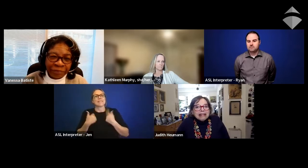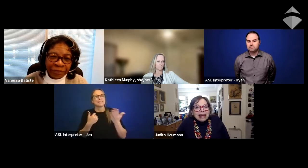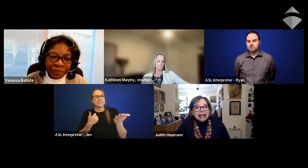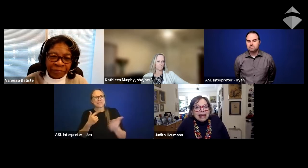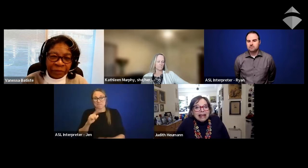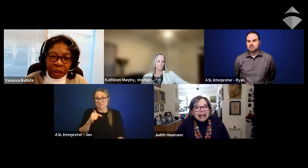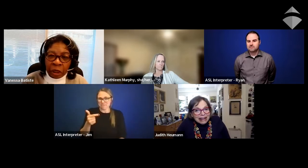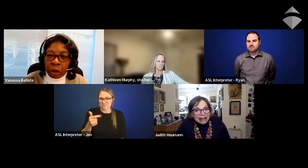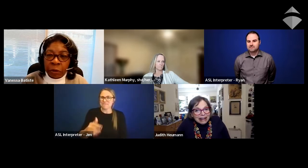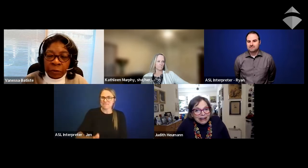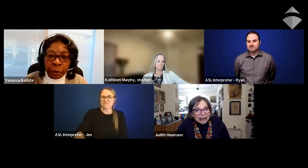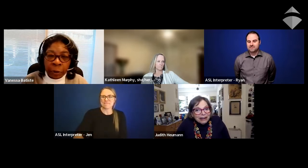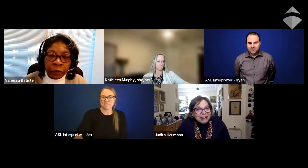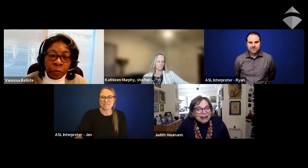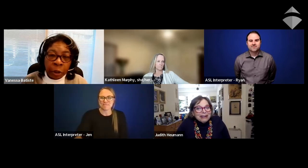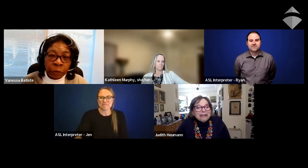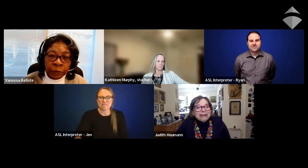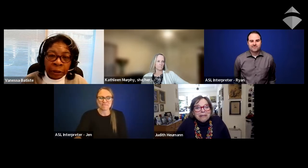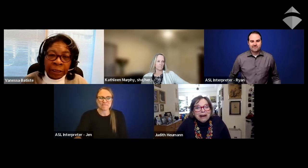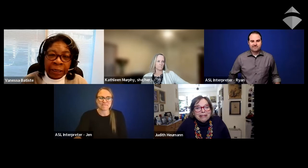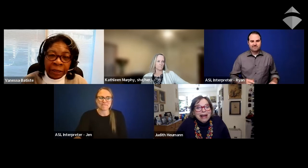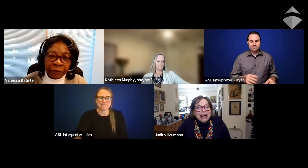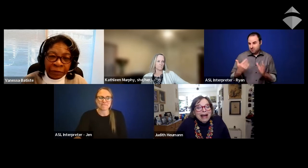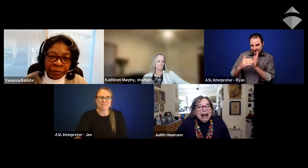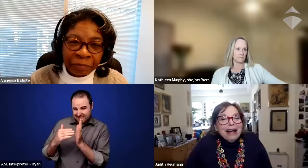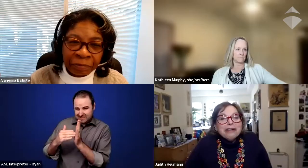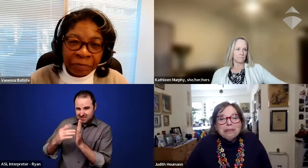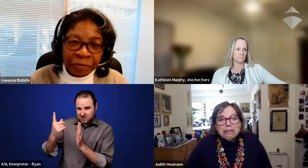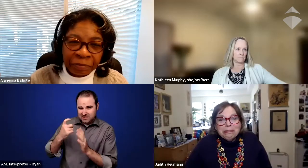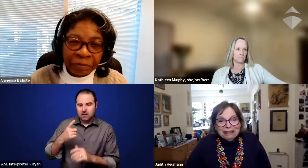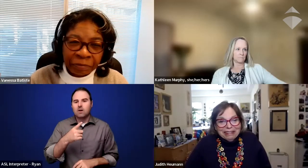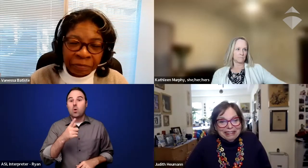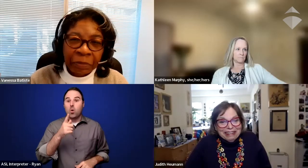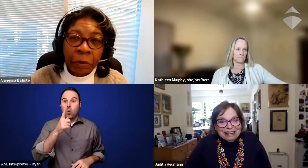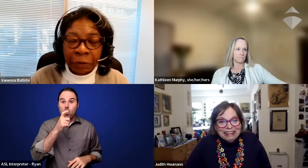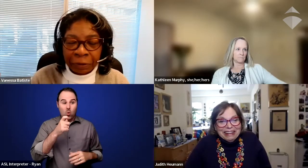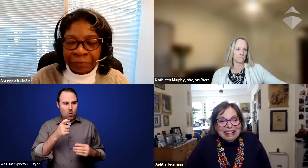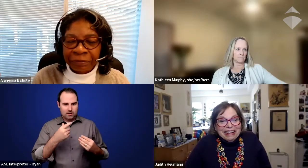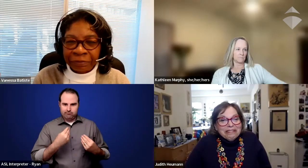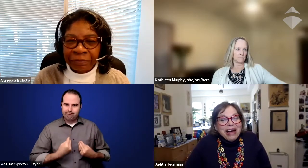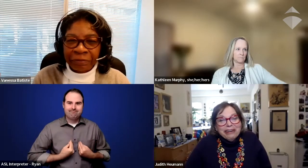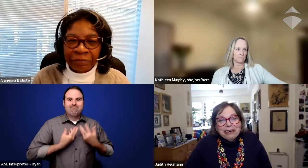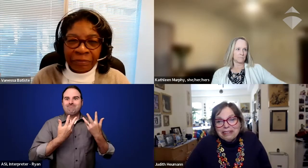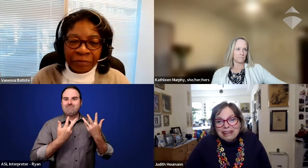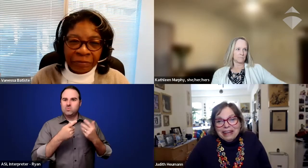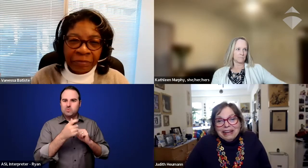Say it again. Who inspires you most in life? Other people. Okay. Fighters.